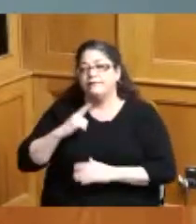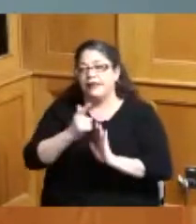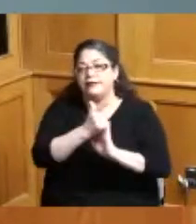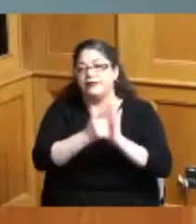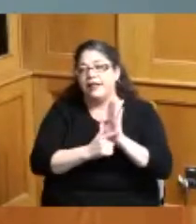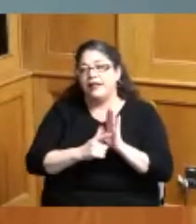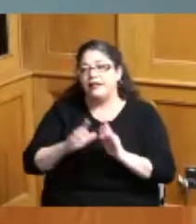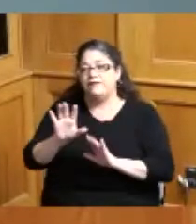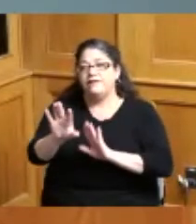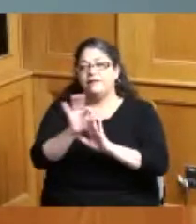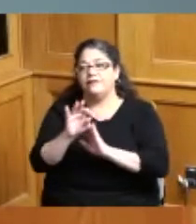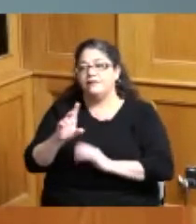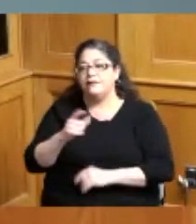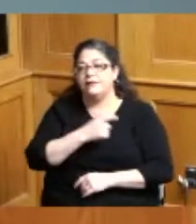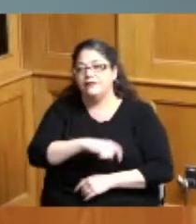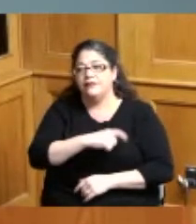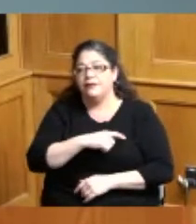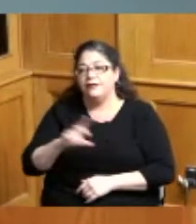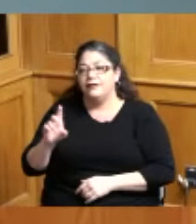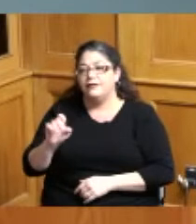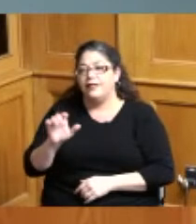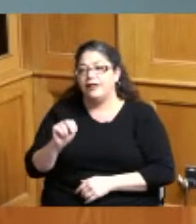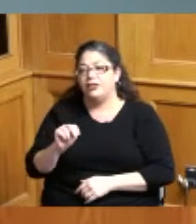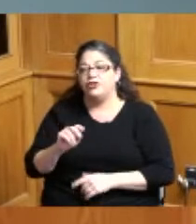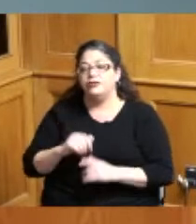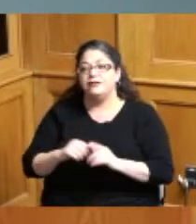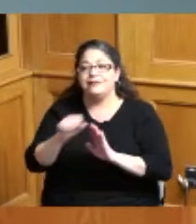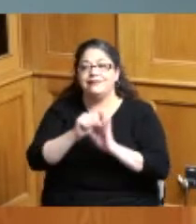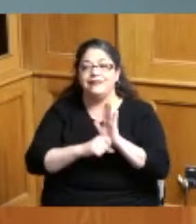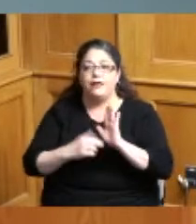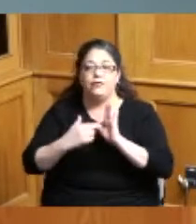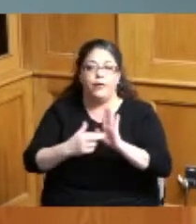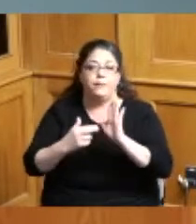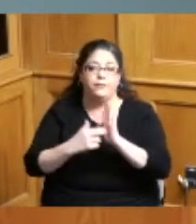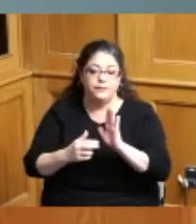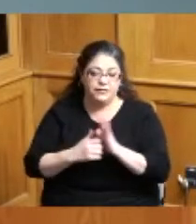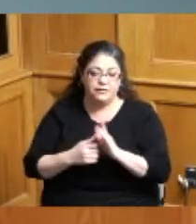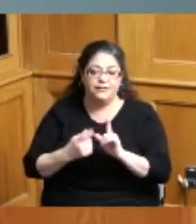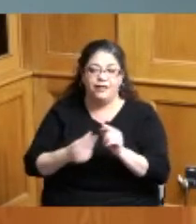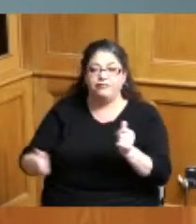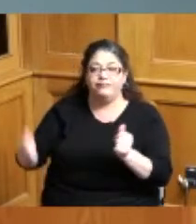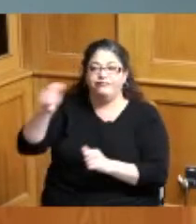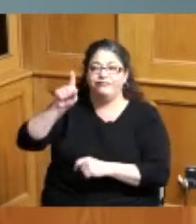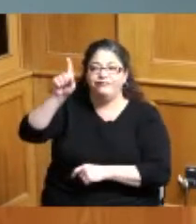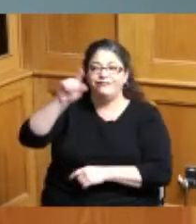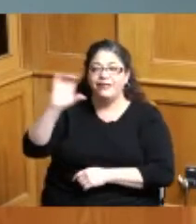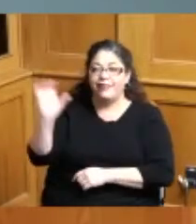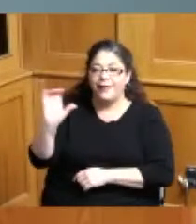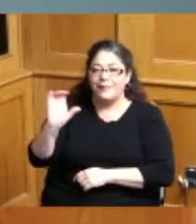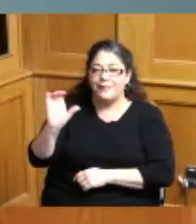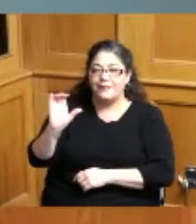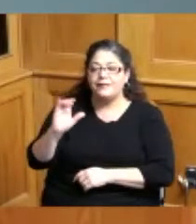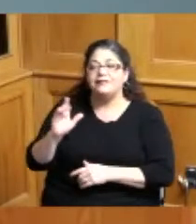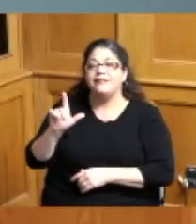where those the state reps that represent us up in Columbus some of the lobbyists were there